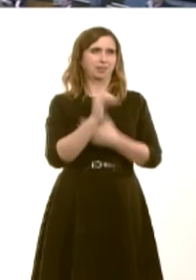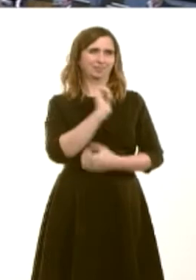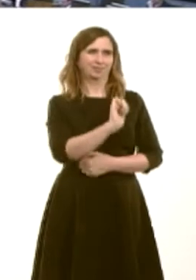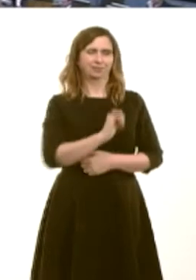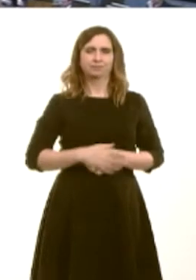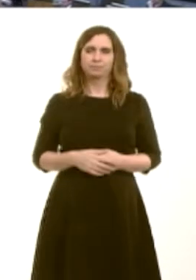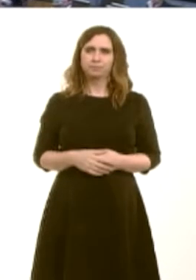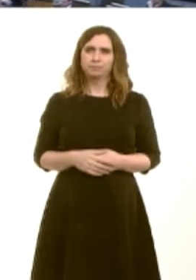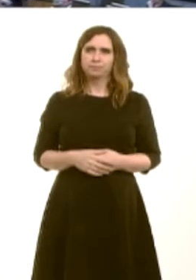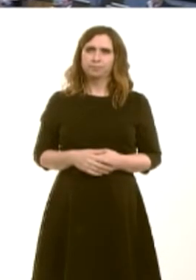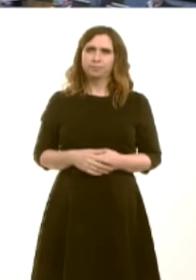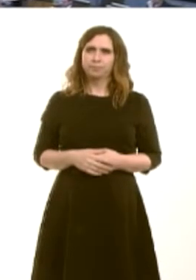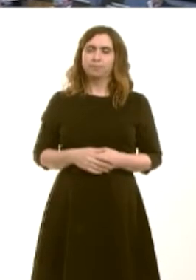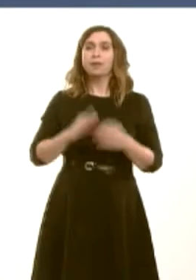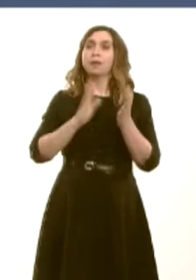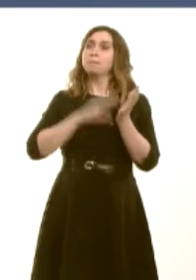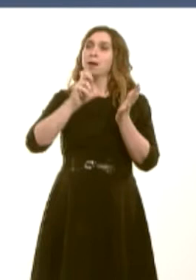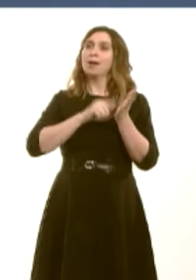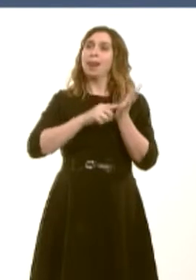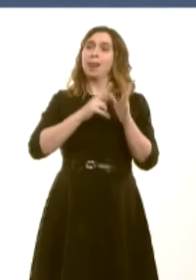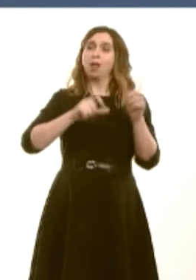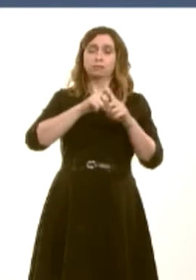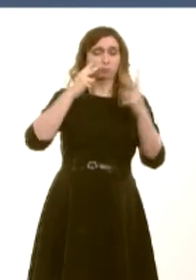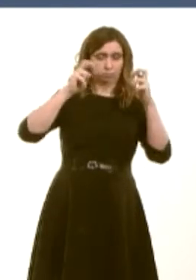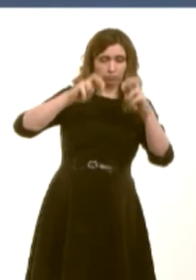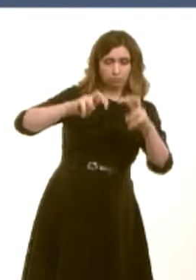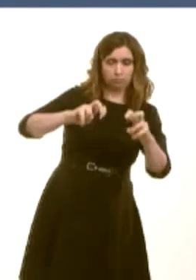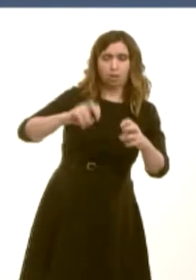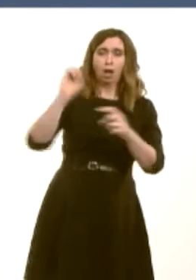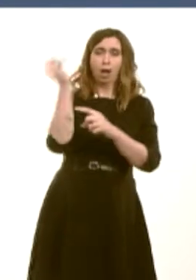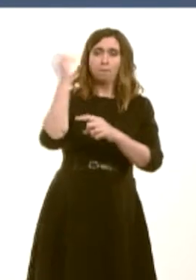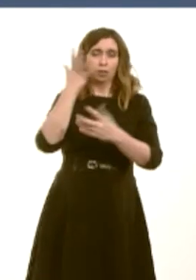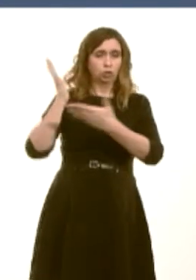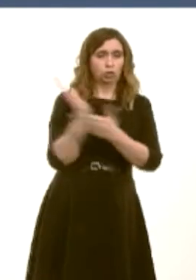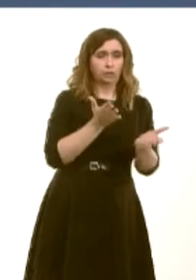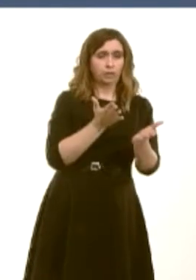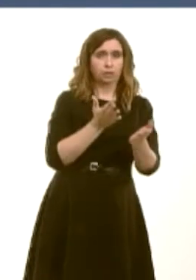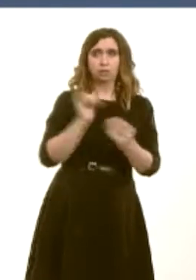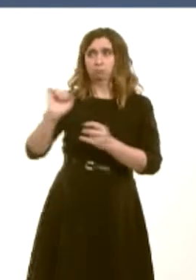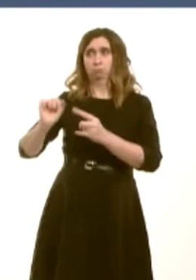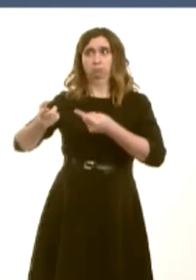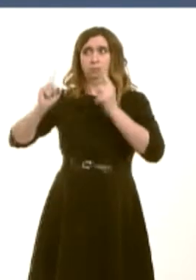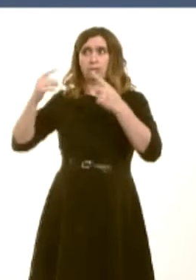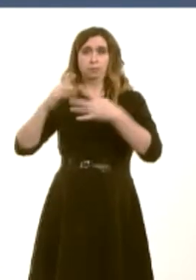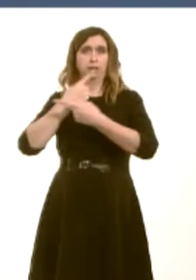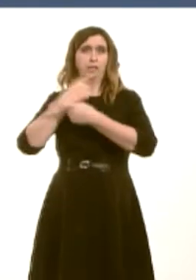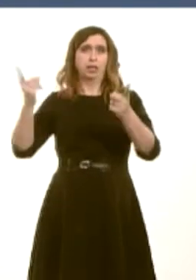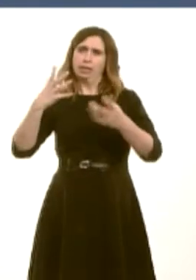First Minister, in response to the McClelland review of the ambulance service, your health Minister said that we needed, and I quote: Kirsty Williams: ëunambiguous agreement on